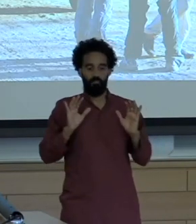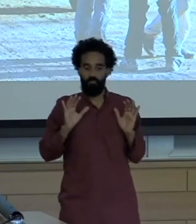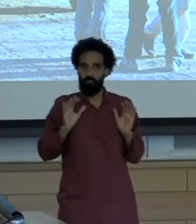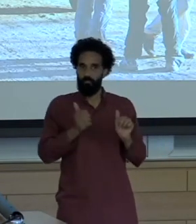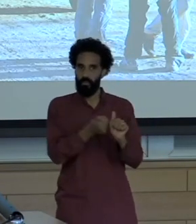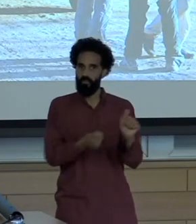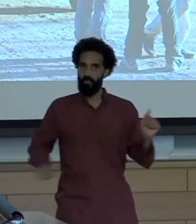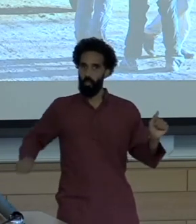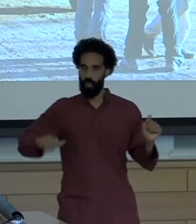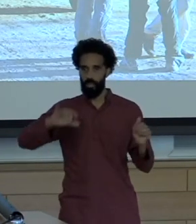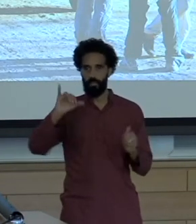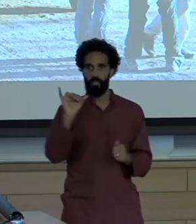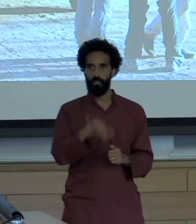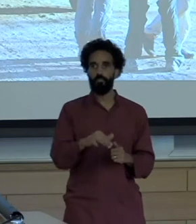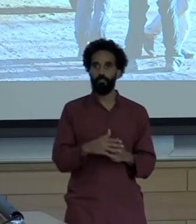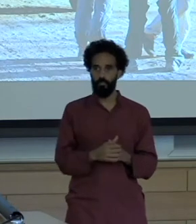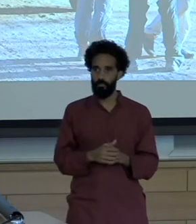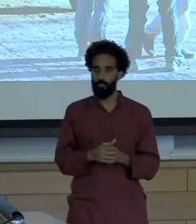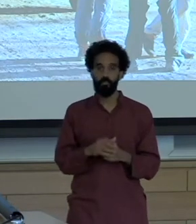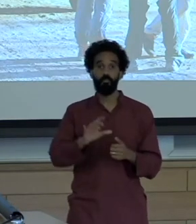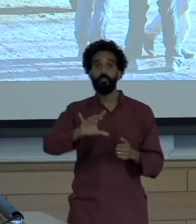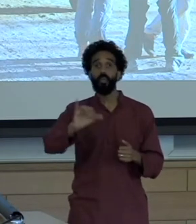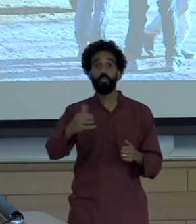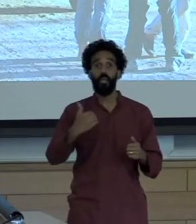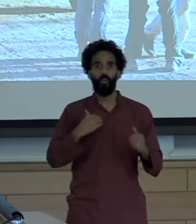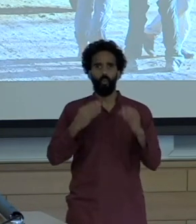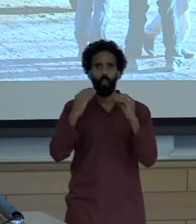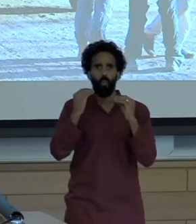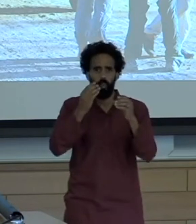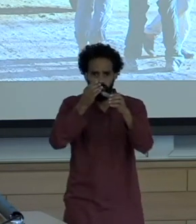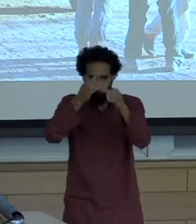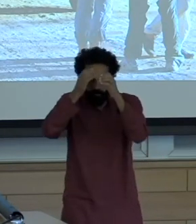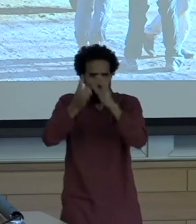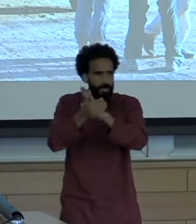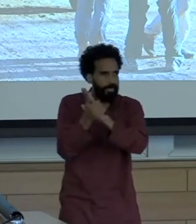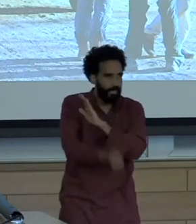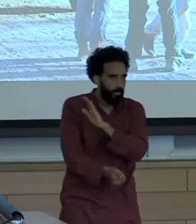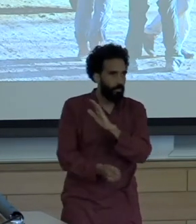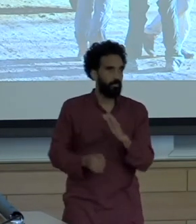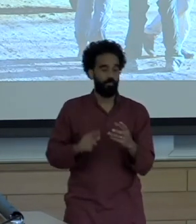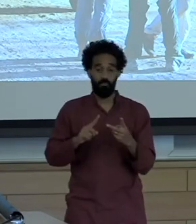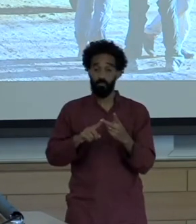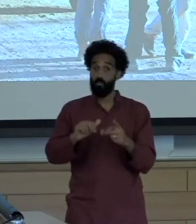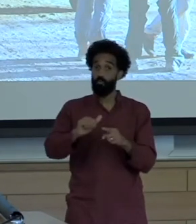Lack of specialized knowledge lack of training is one part of the challenge, but also